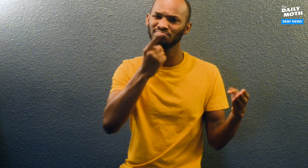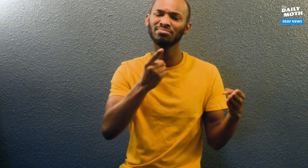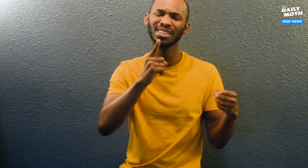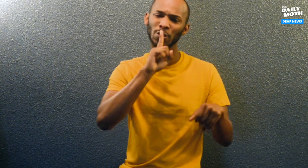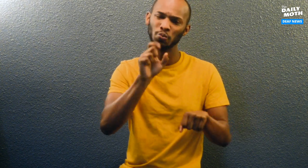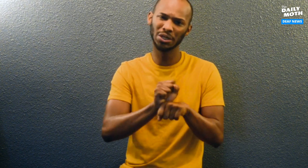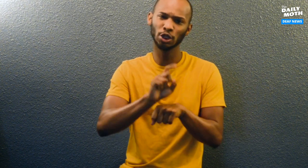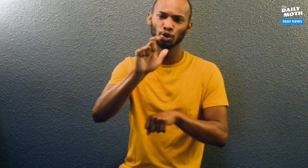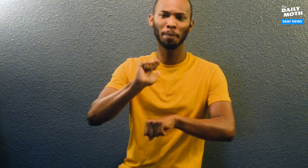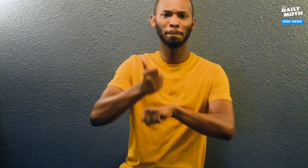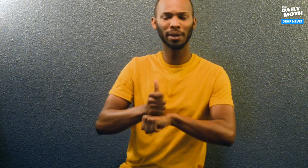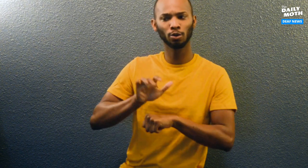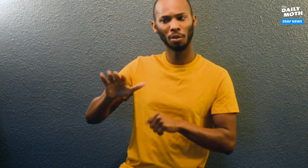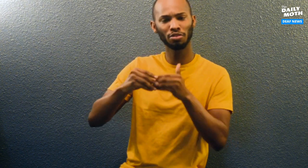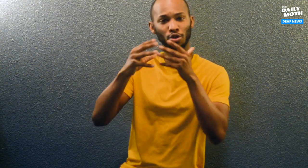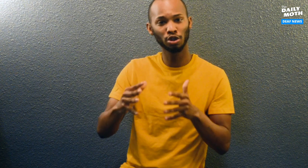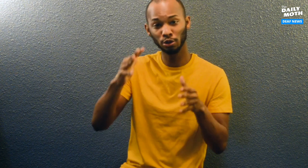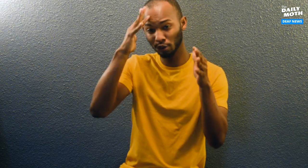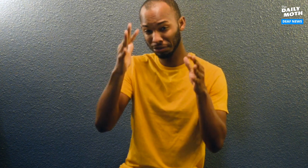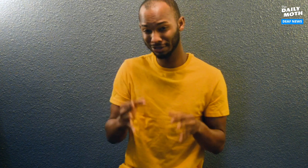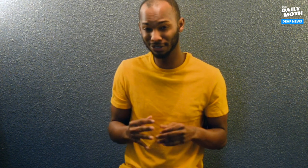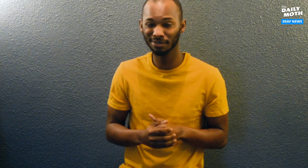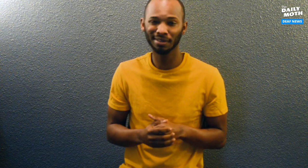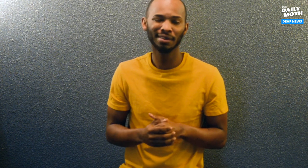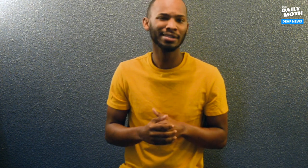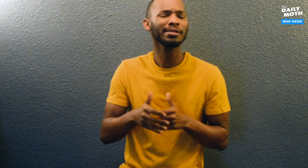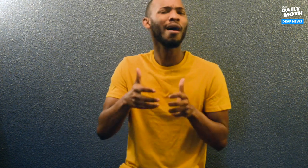It is really based on their leaders' decision.